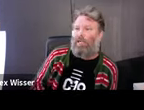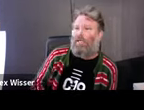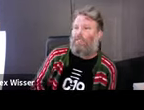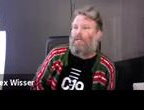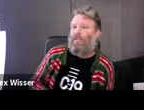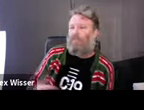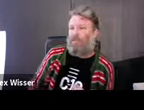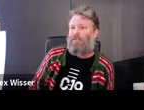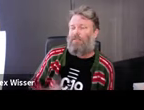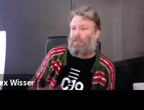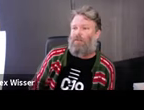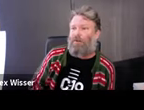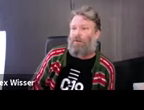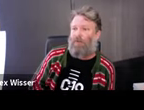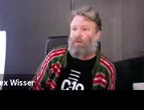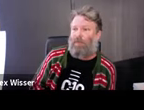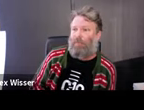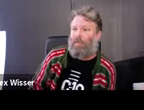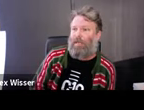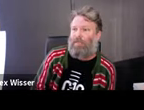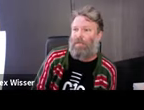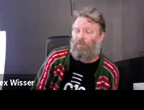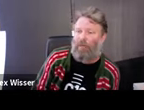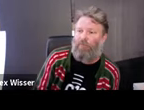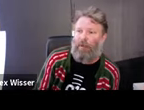There's constant overturning of cultural change that doesn't really